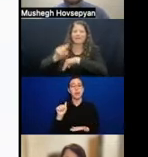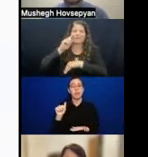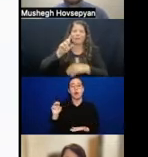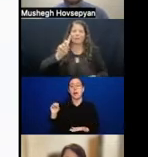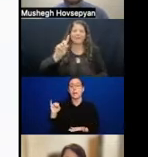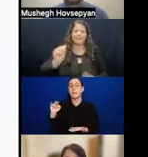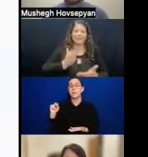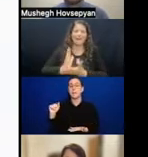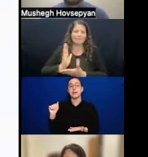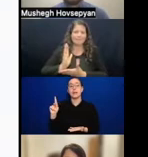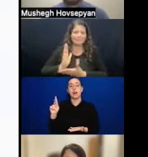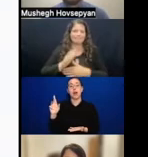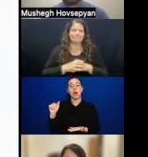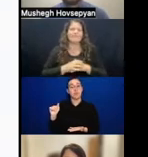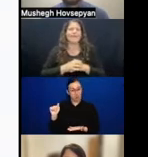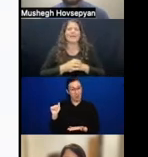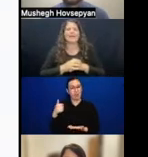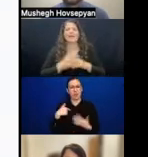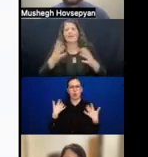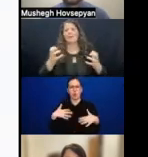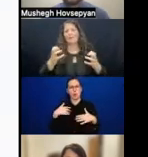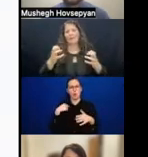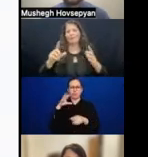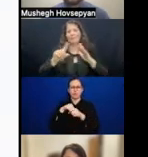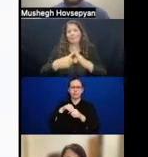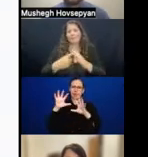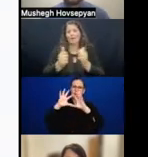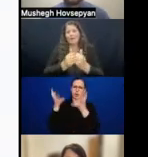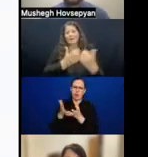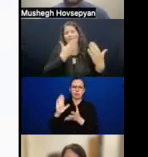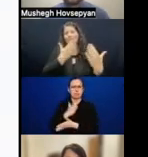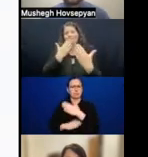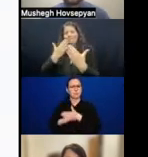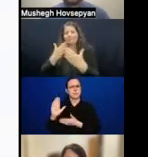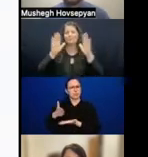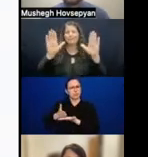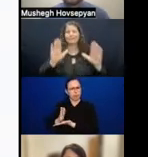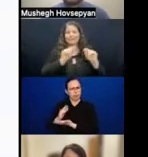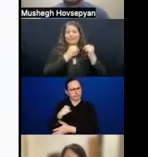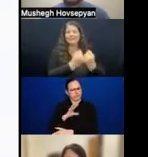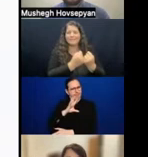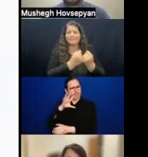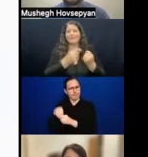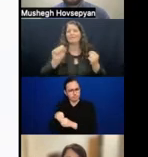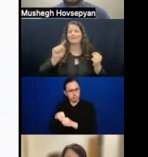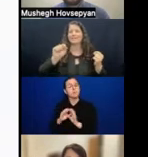to first give a shout out and a huge thanks to the amazing team from the Department of State's USAID and also IFES